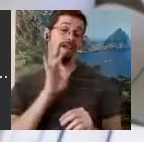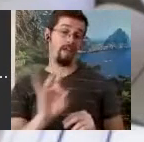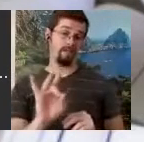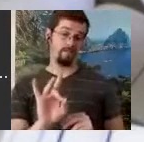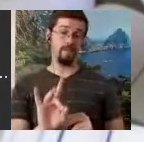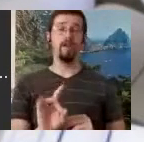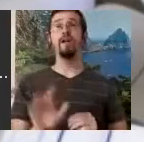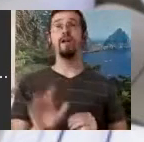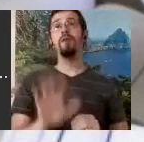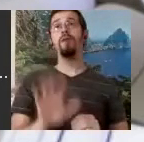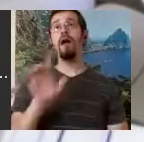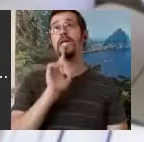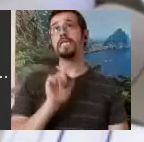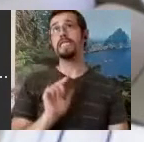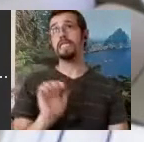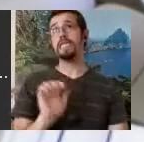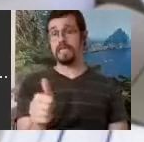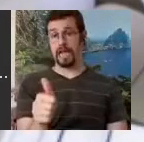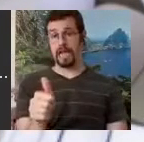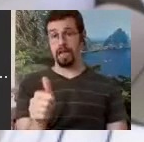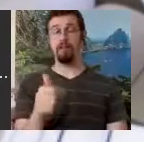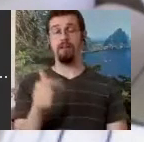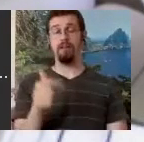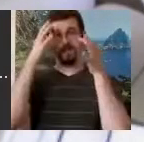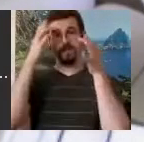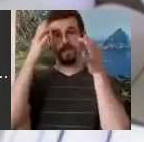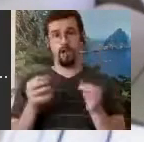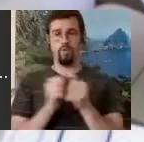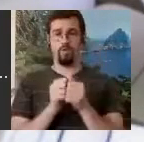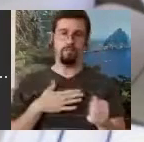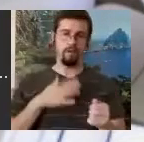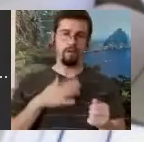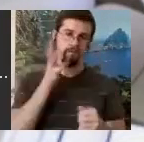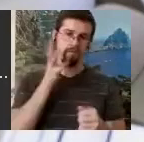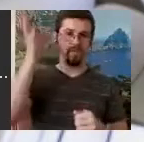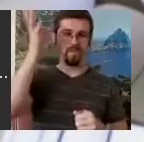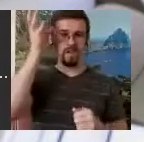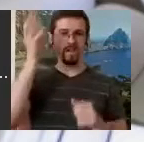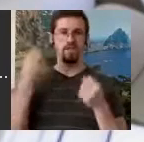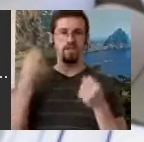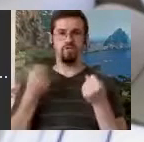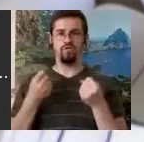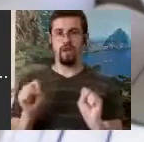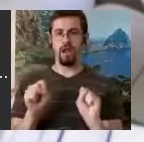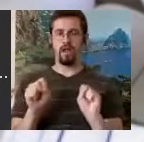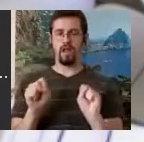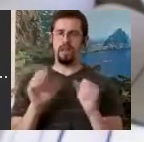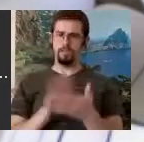decided with my mother and father to try to become a professional ballet dancer. I